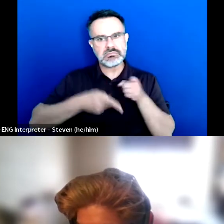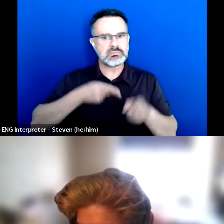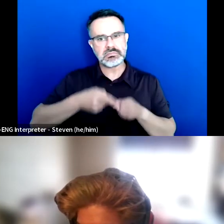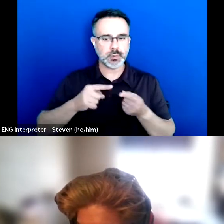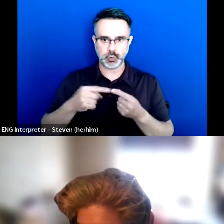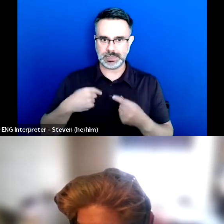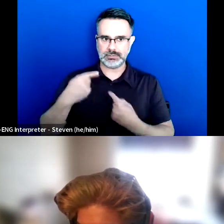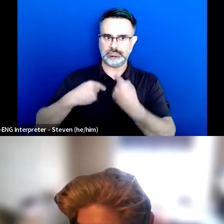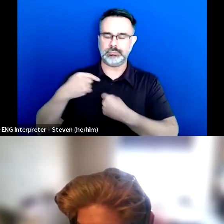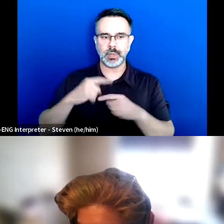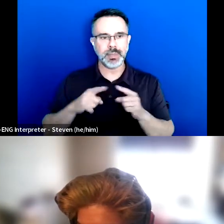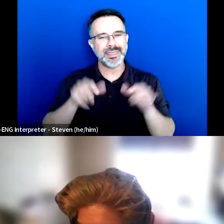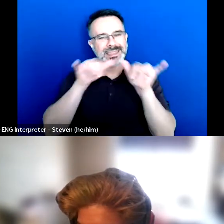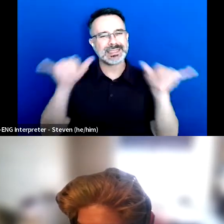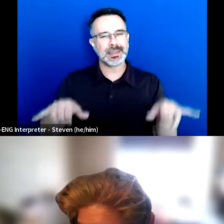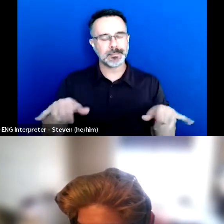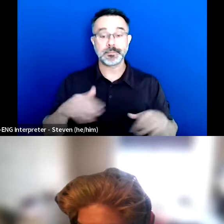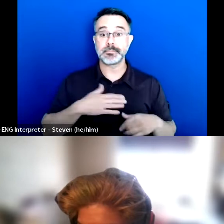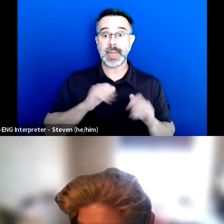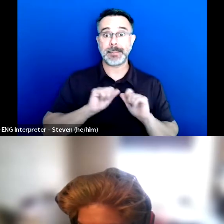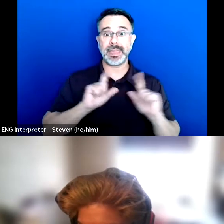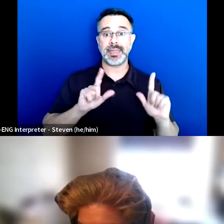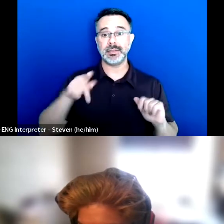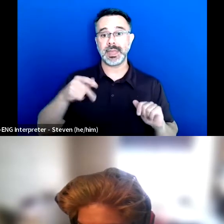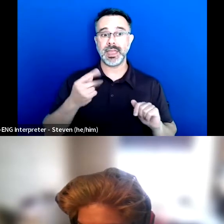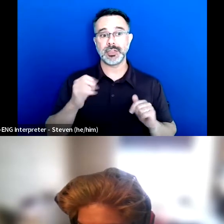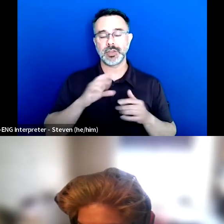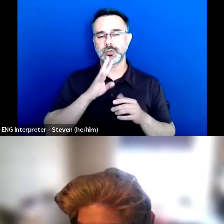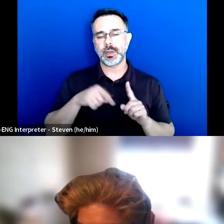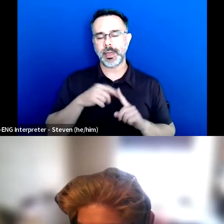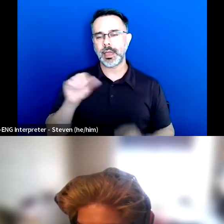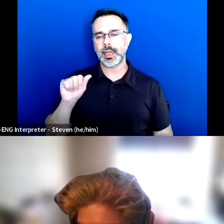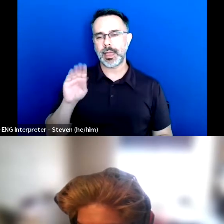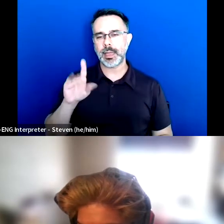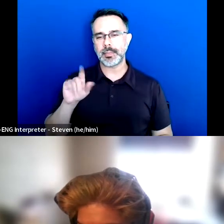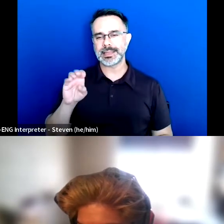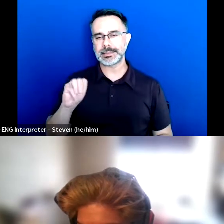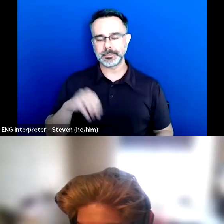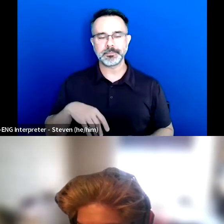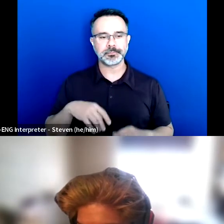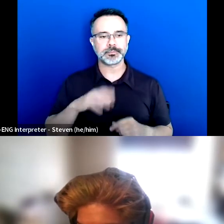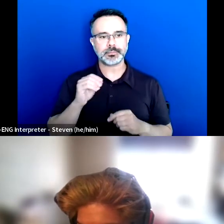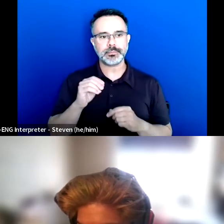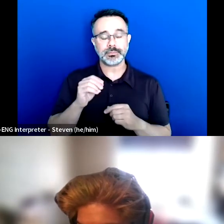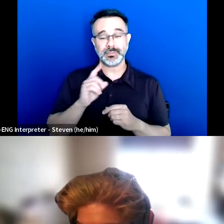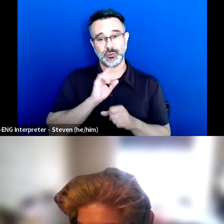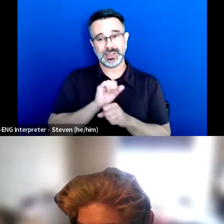And I took a lot on my page about ableism within school. And I truly believe that, really, the school system is built off